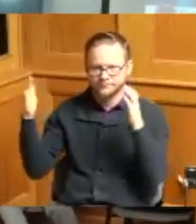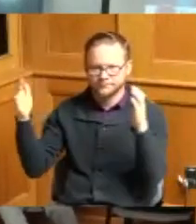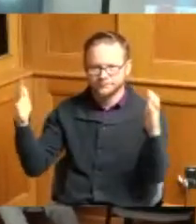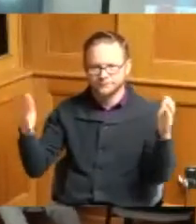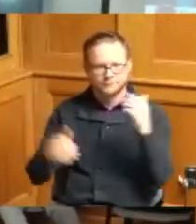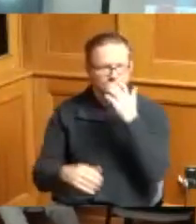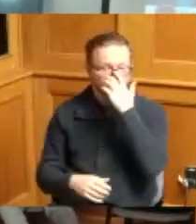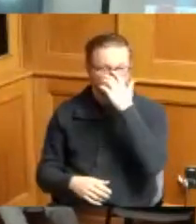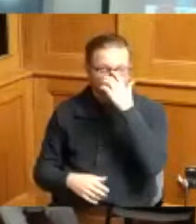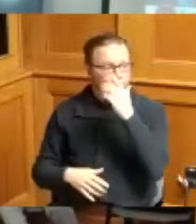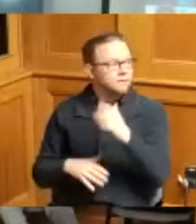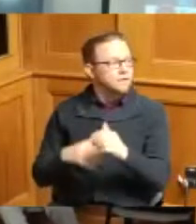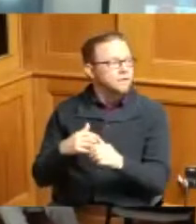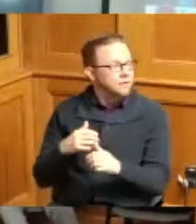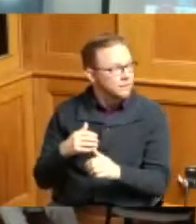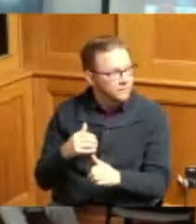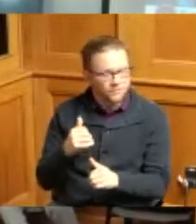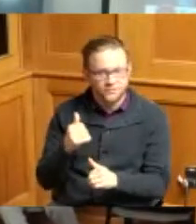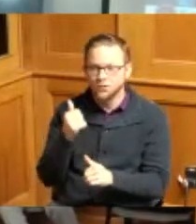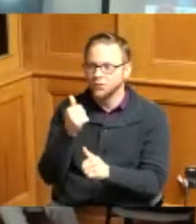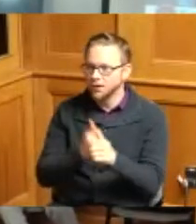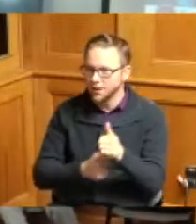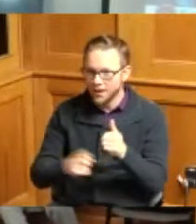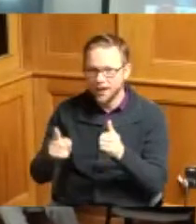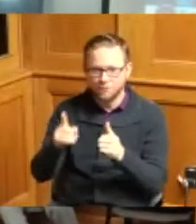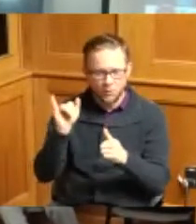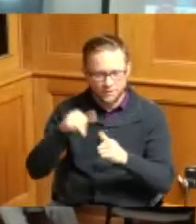well everyone you meet on that on that day you said this is my day